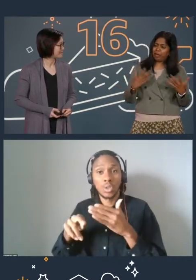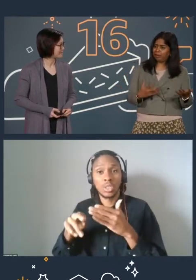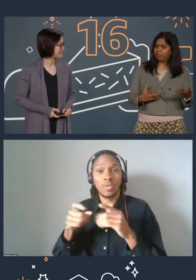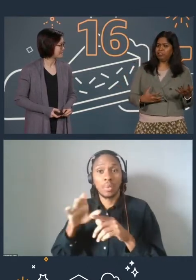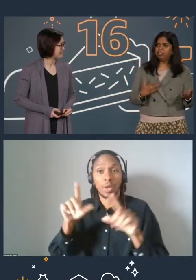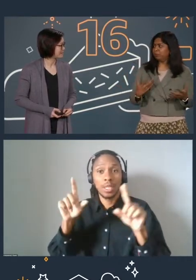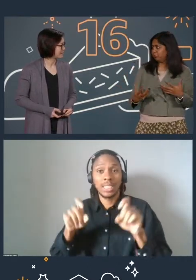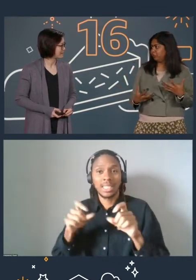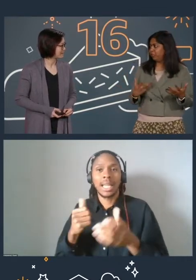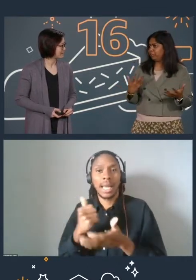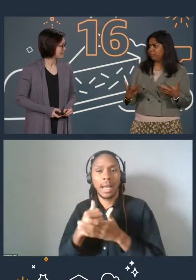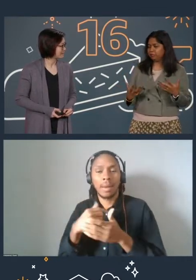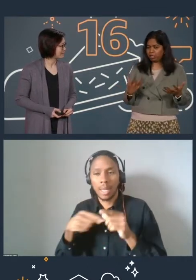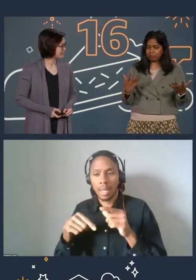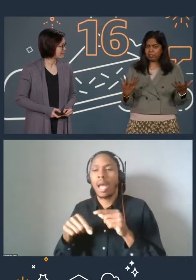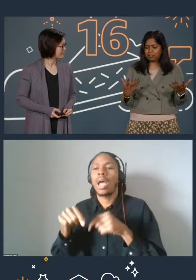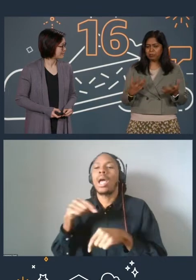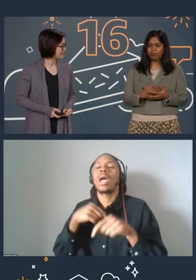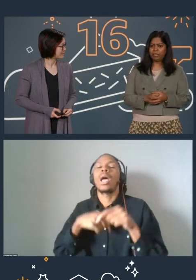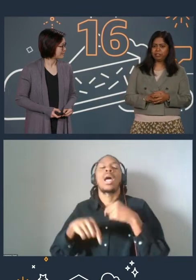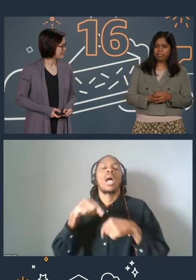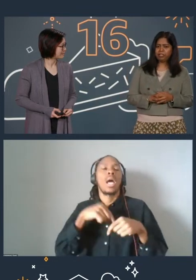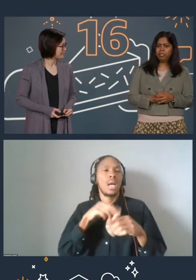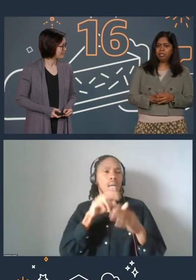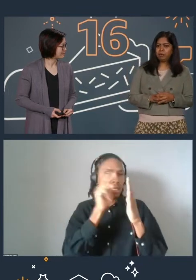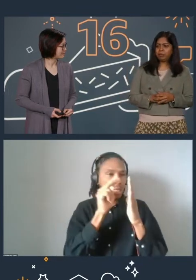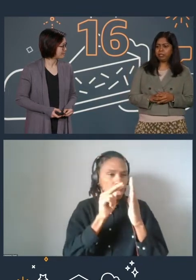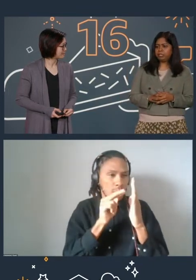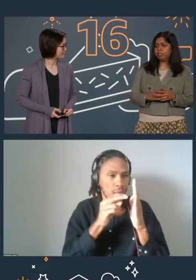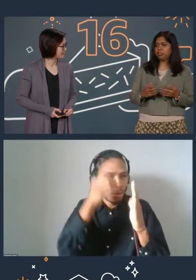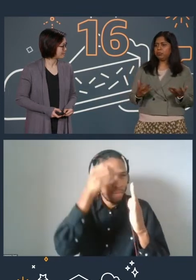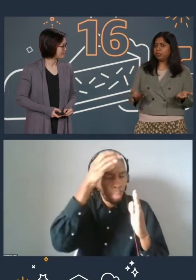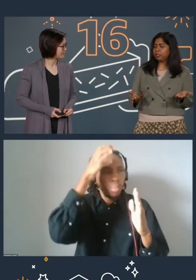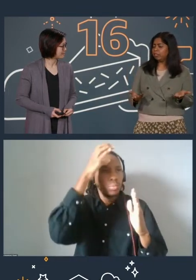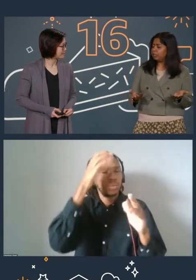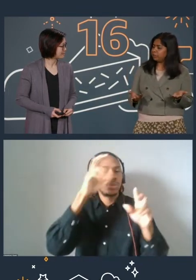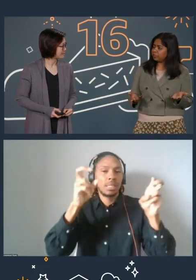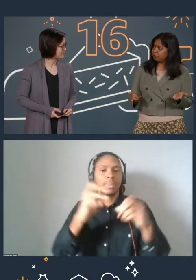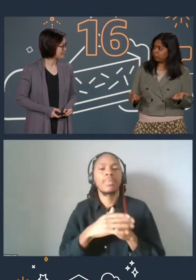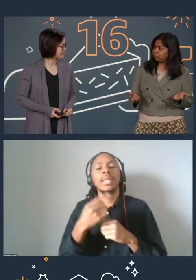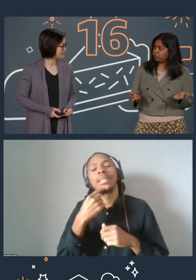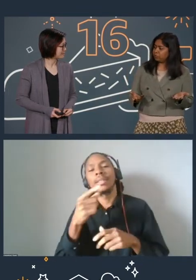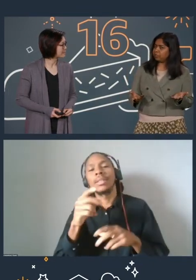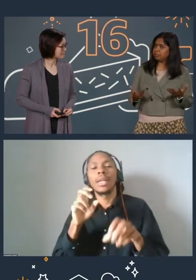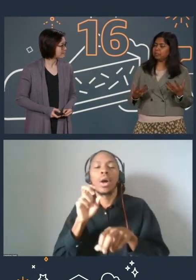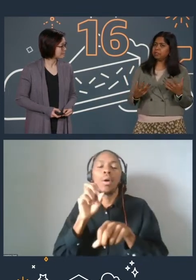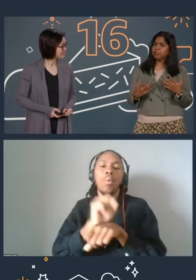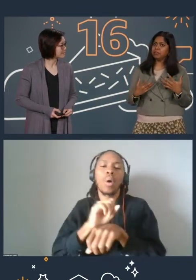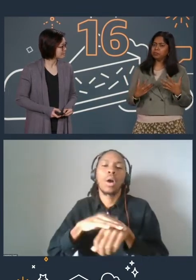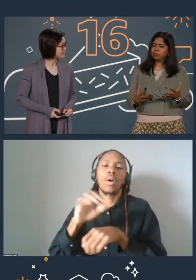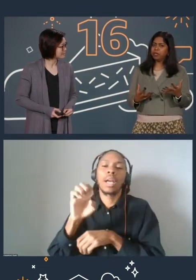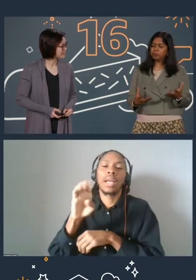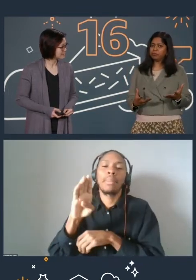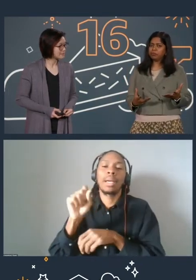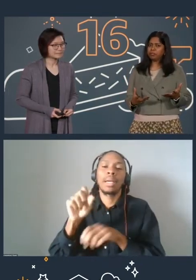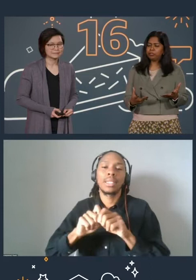and learn some of the topics that's provided there, but let's say you're working on EBS deployments, then this is like super helpful for you